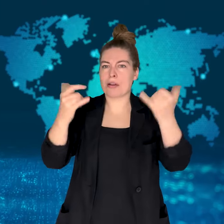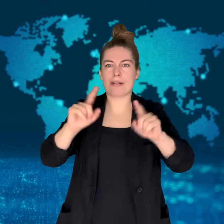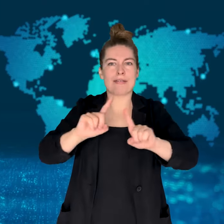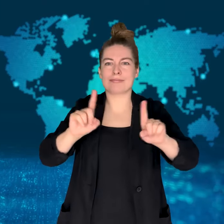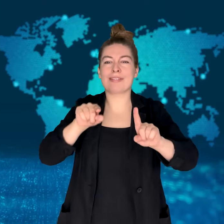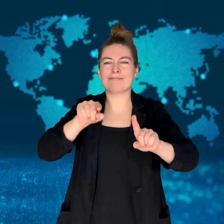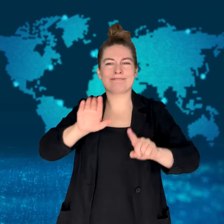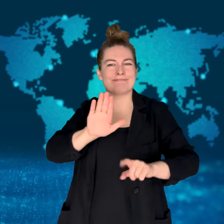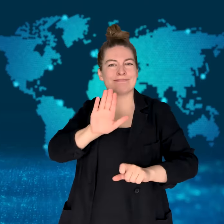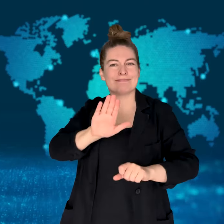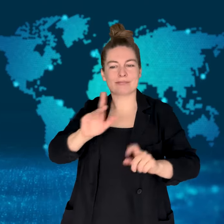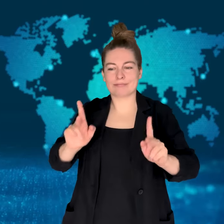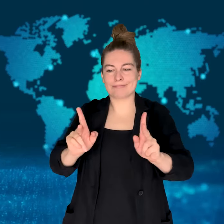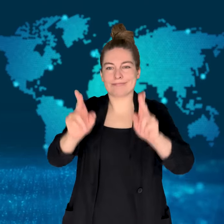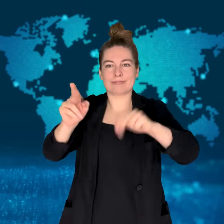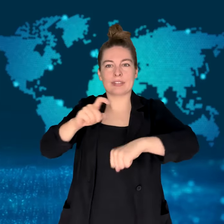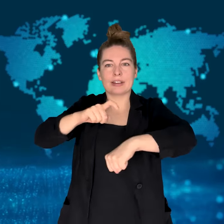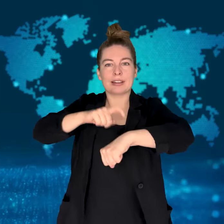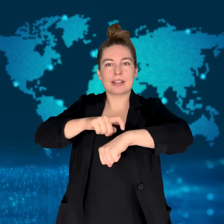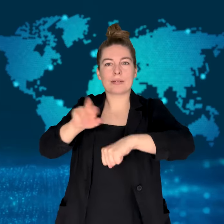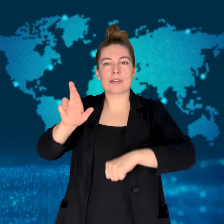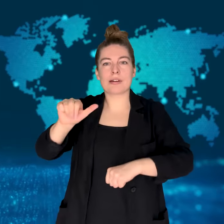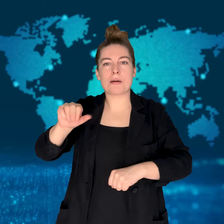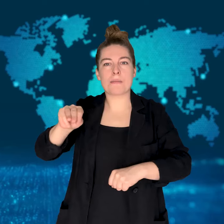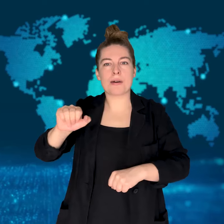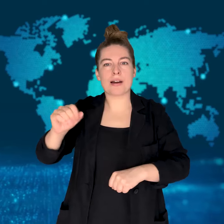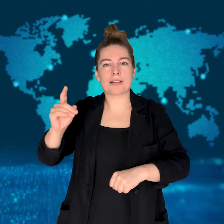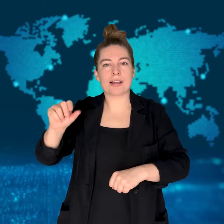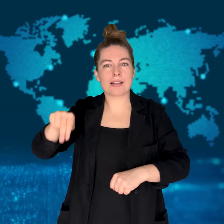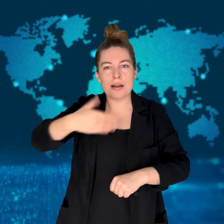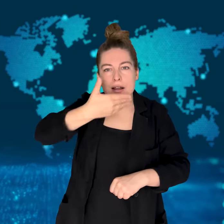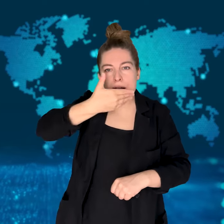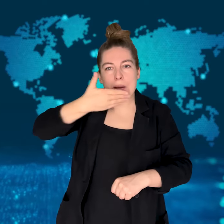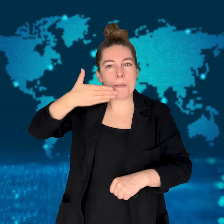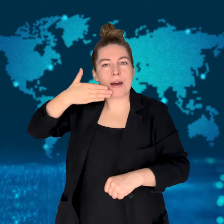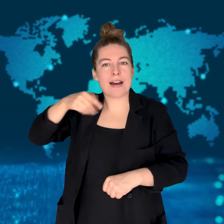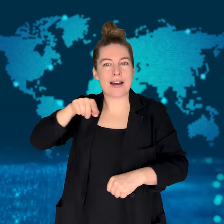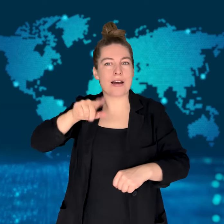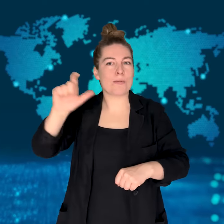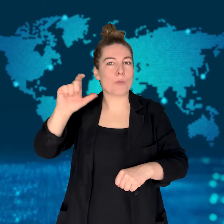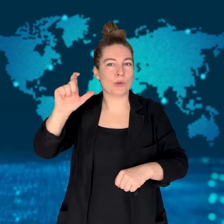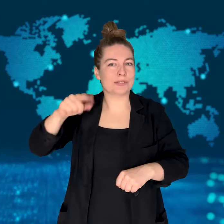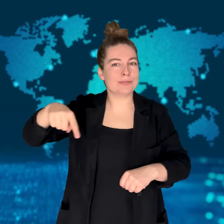The victims were all working on construction projects at the club.